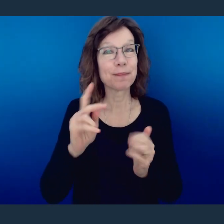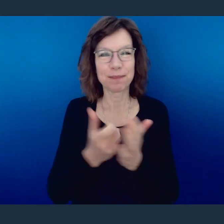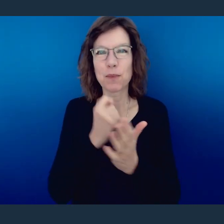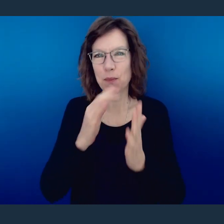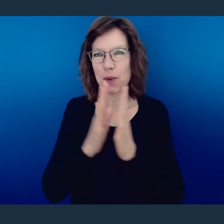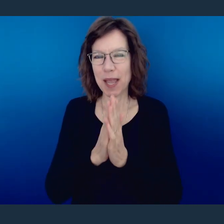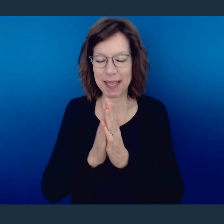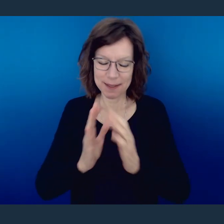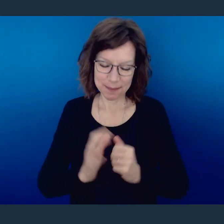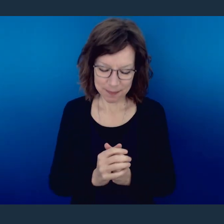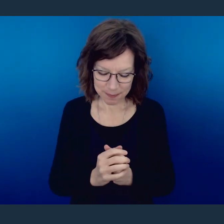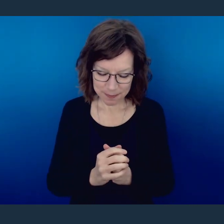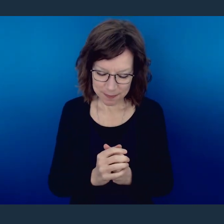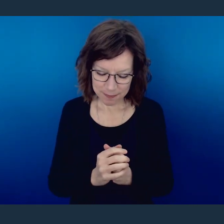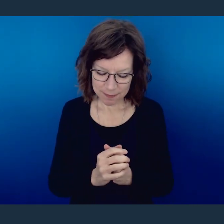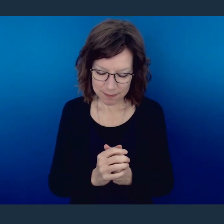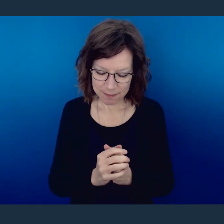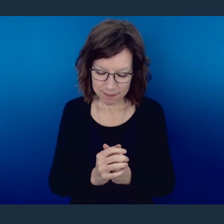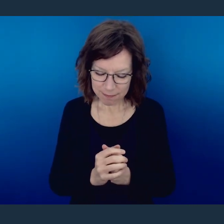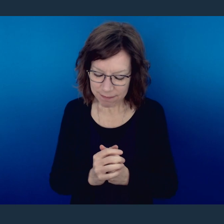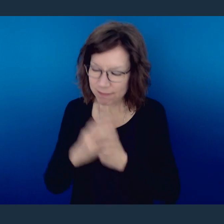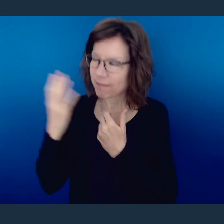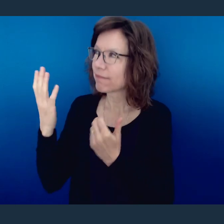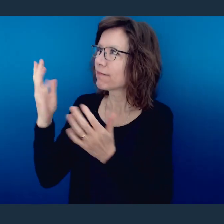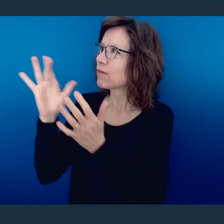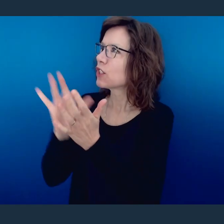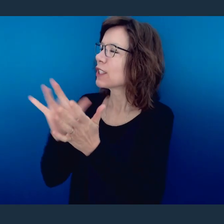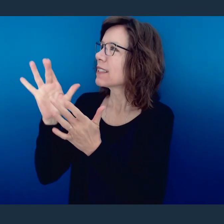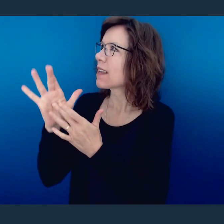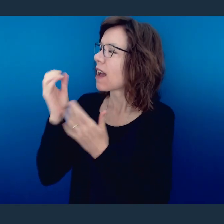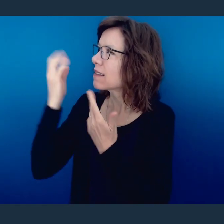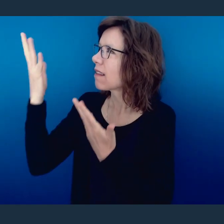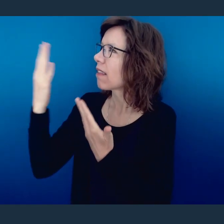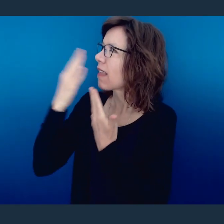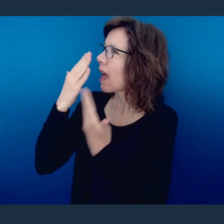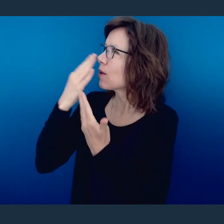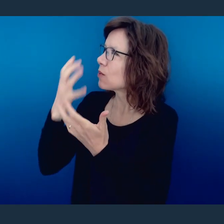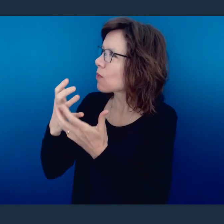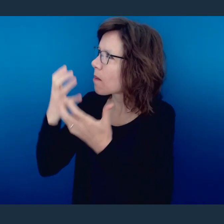Let's pray. Jesus, I thank You so much for this week.